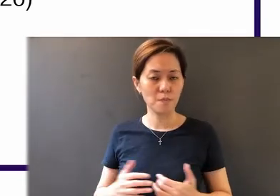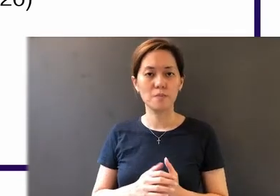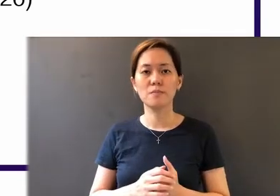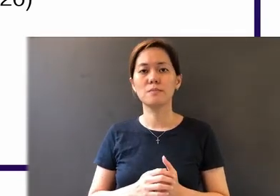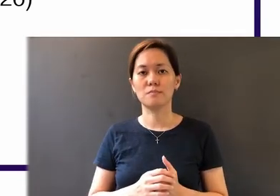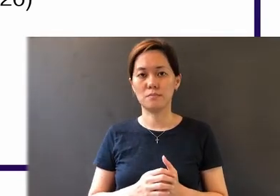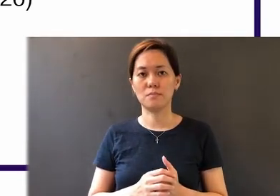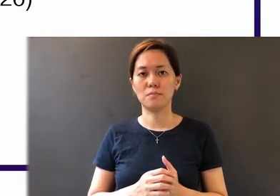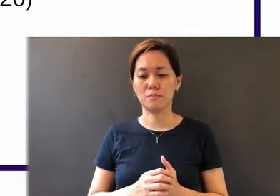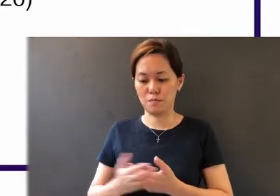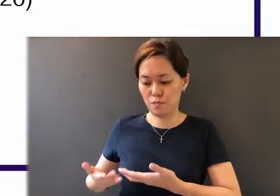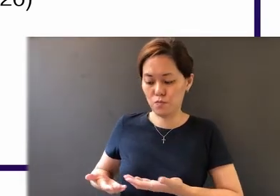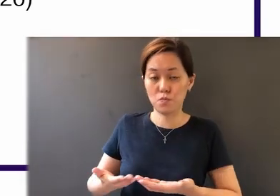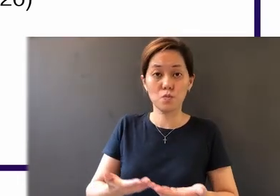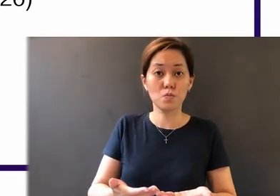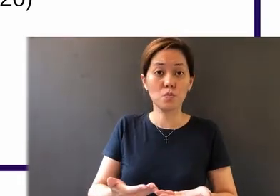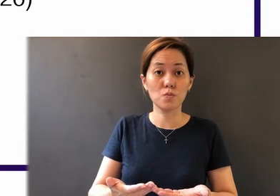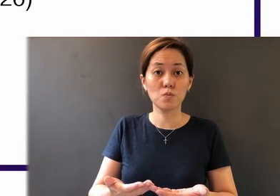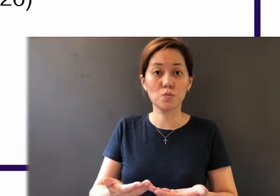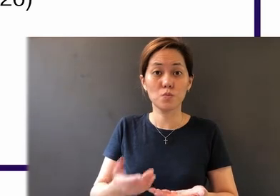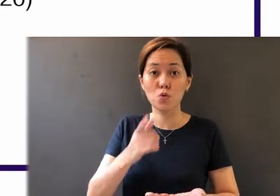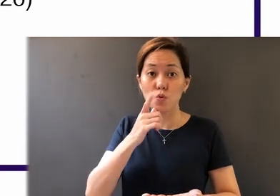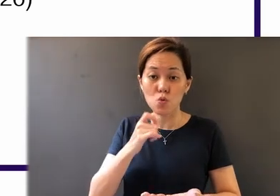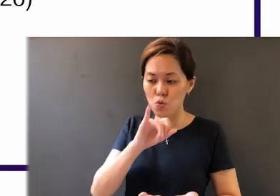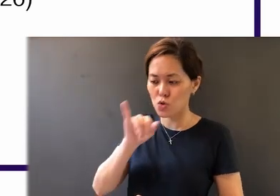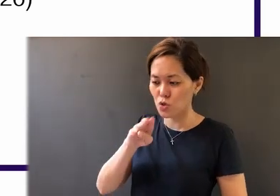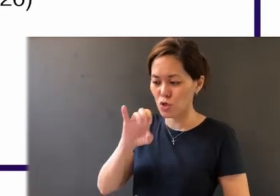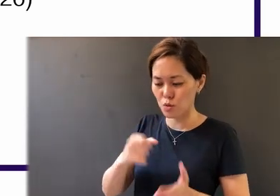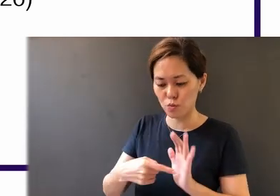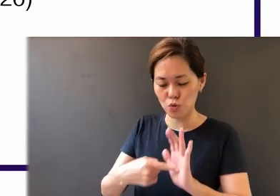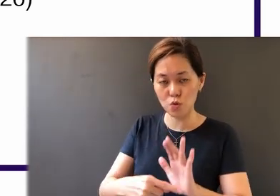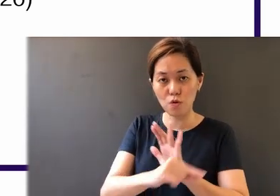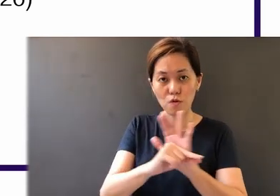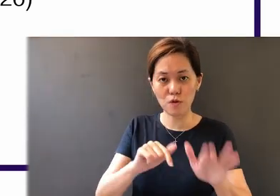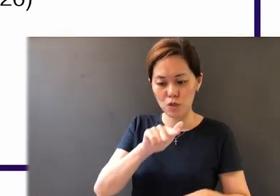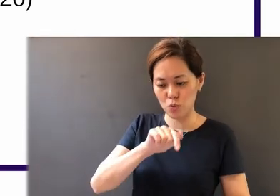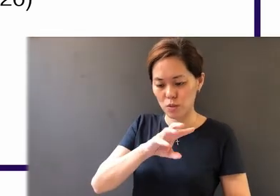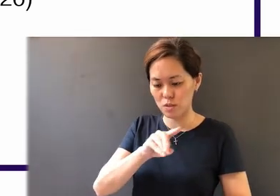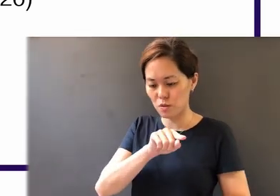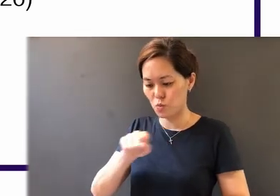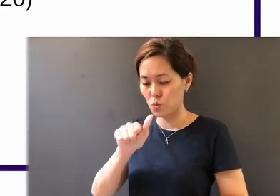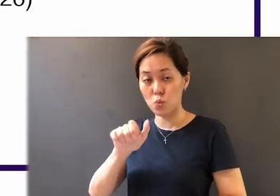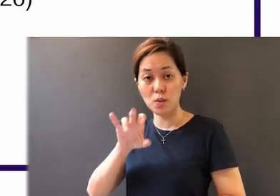is presented by James in verse 26 to verse 27.